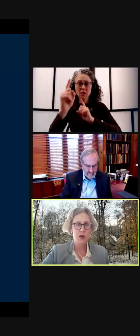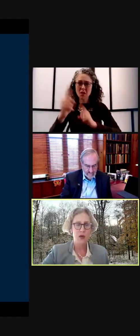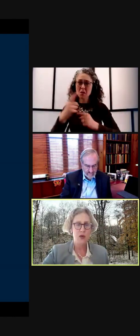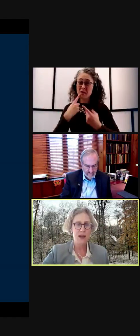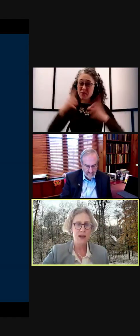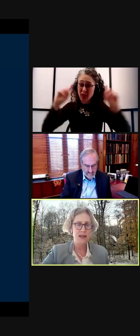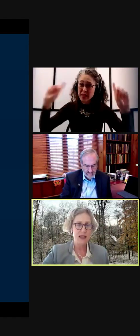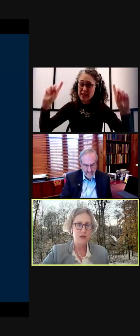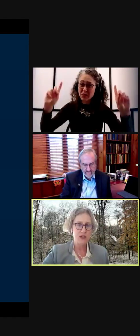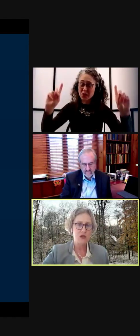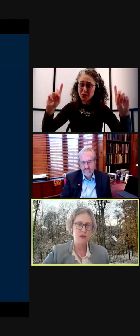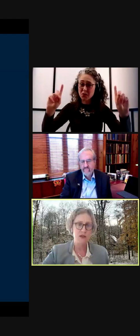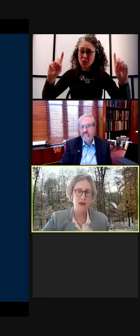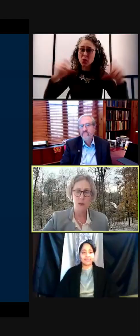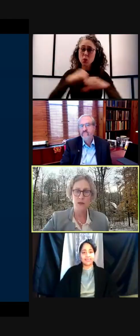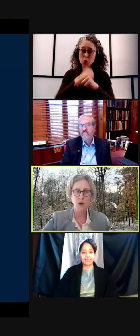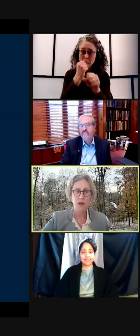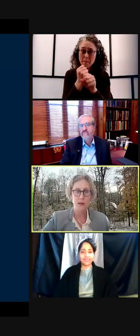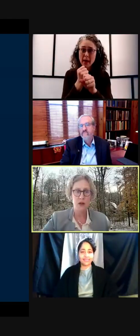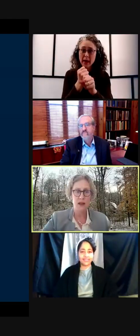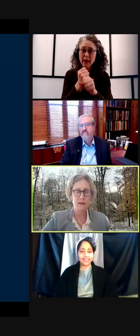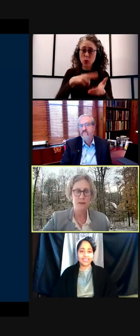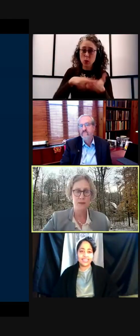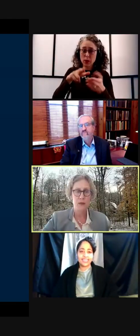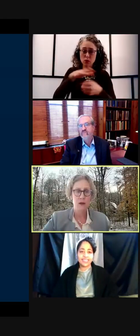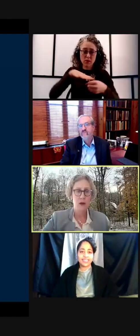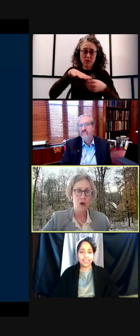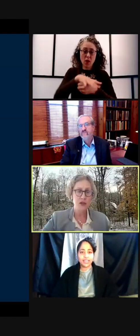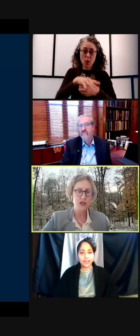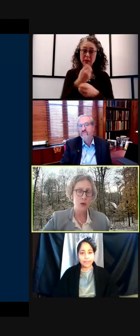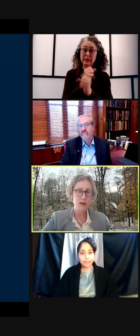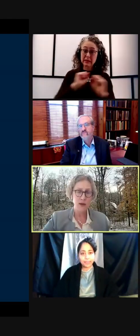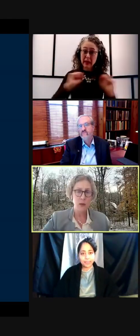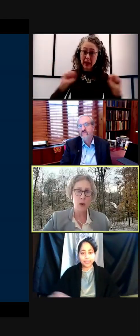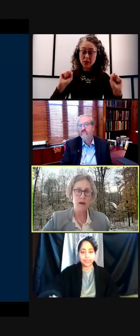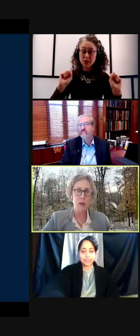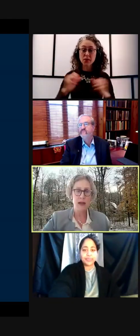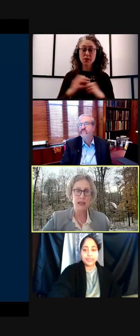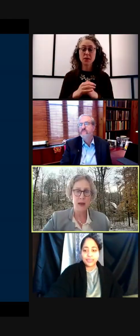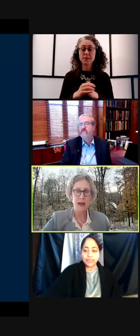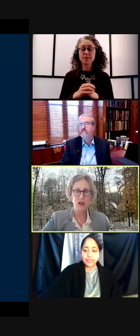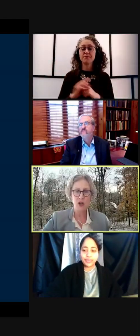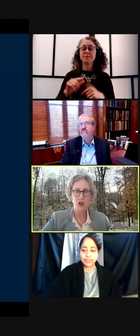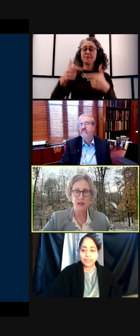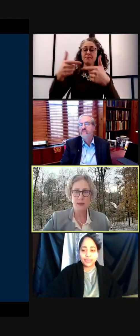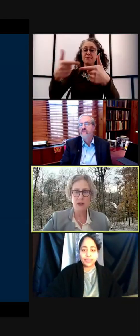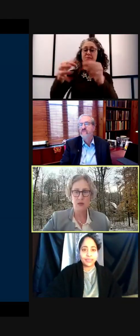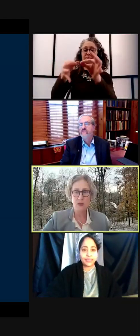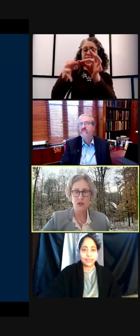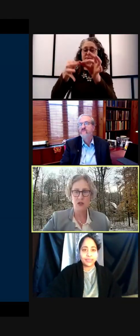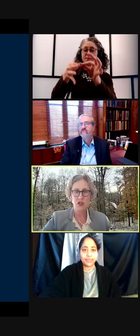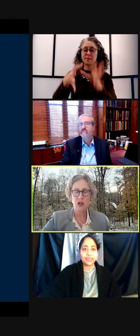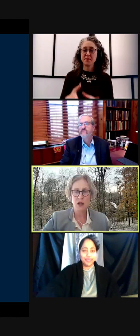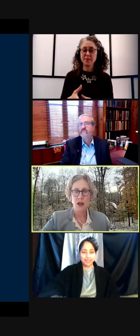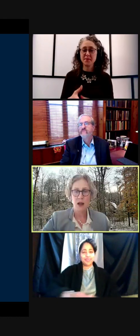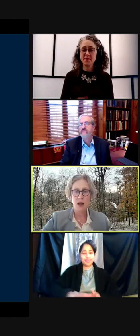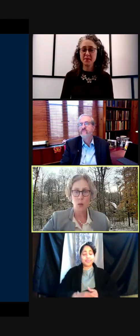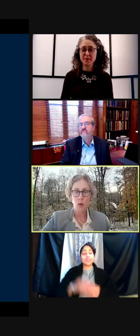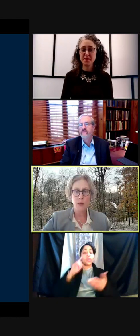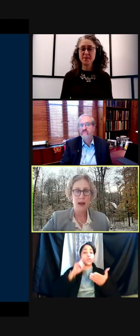in creating a safe research environment for our community. Also in February, we expanded our human subjects research work